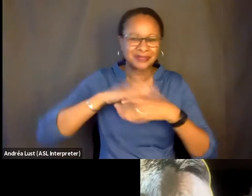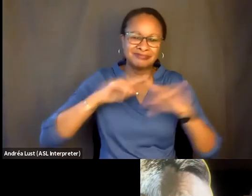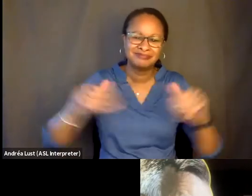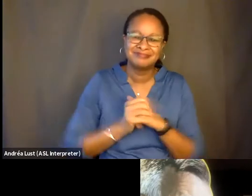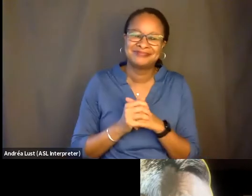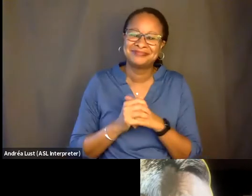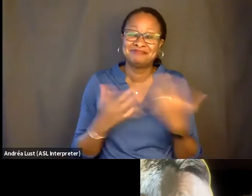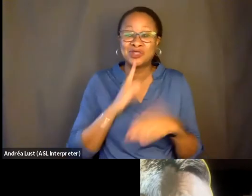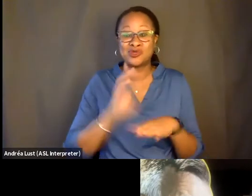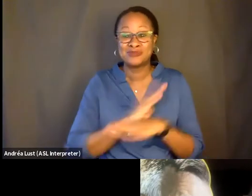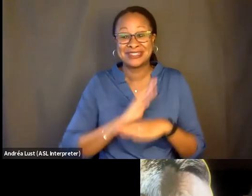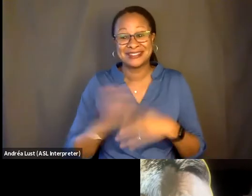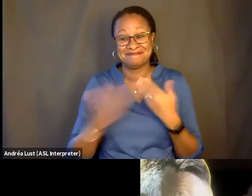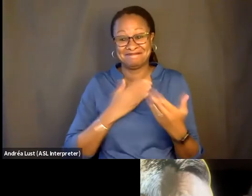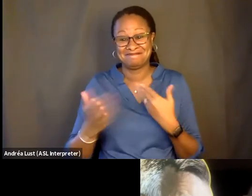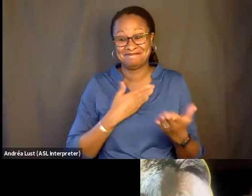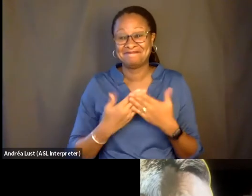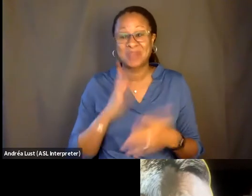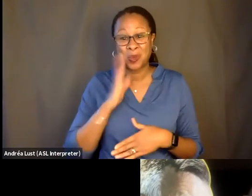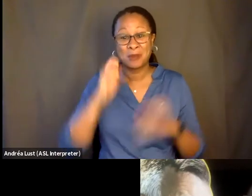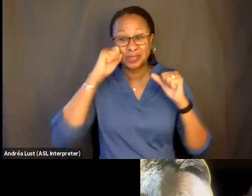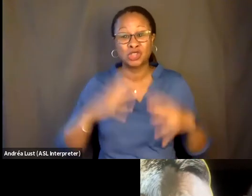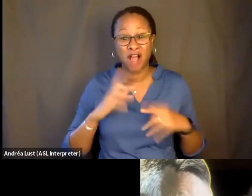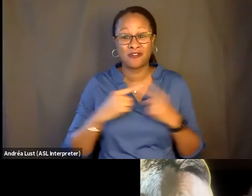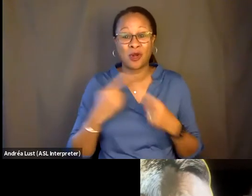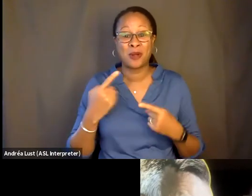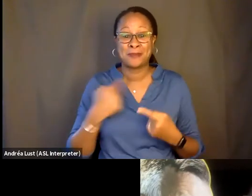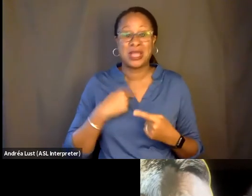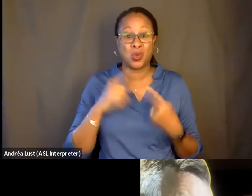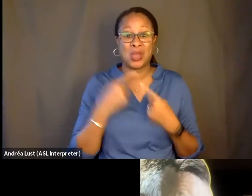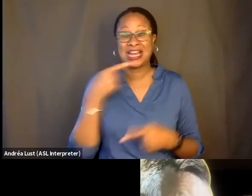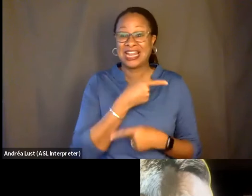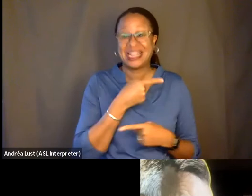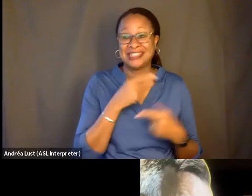The truth is, like, it's going to be a shock for me when he dies even though I've spent